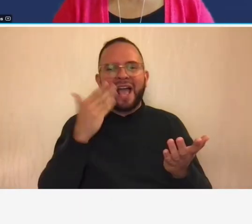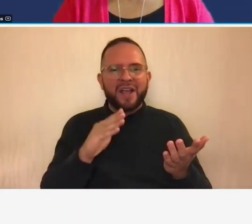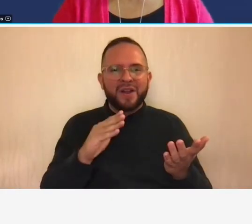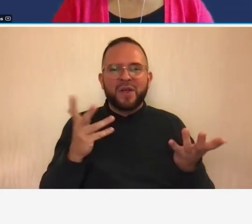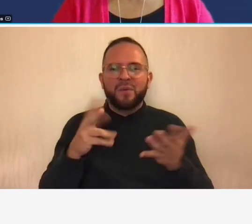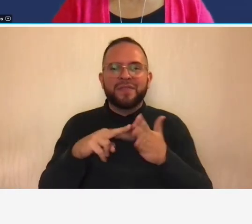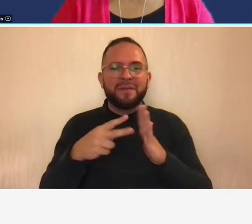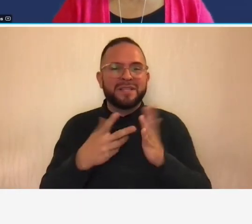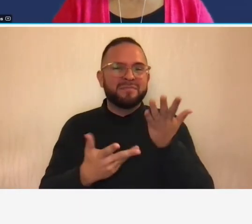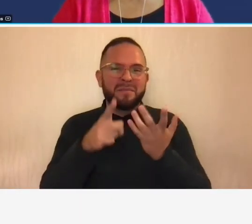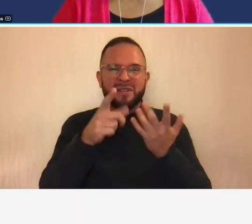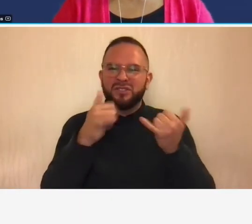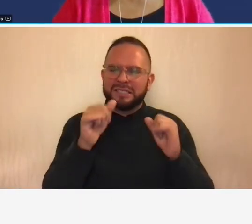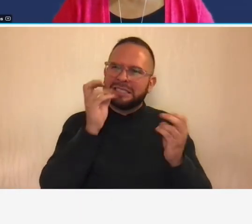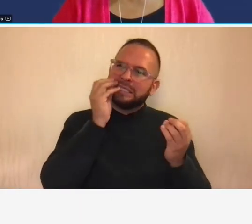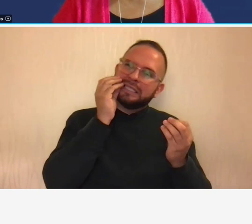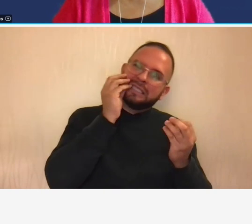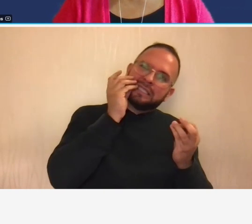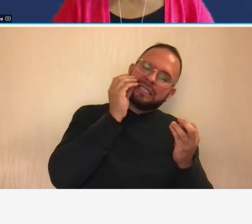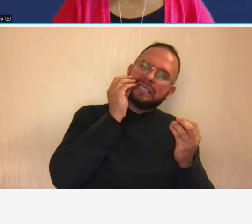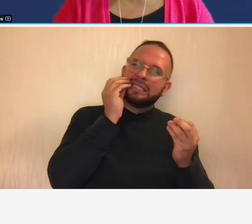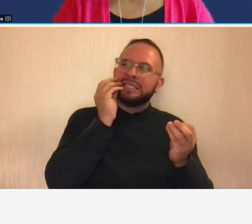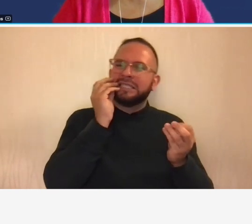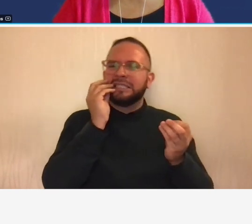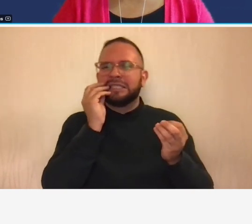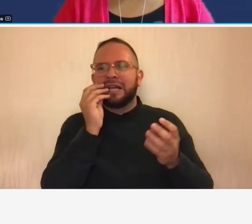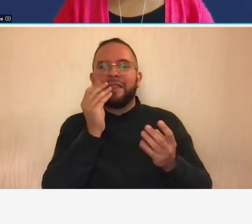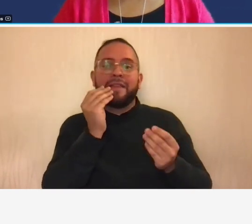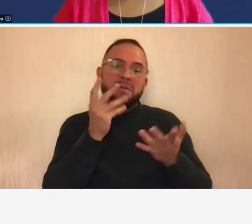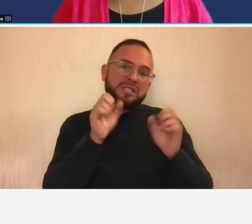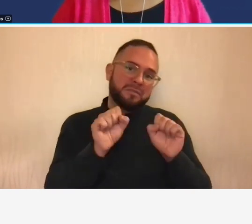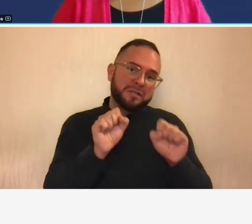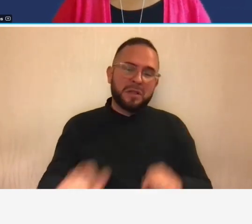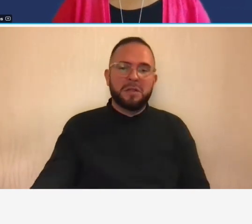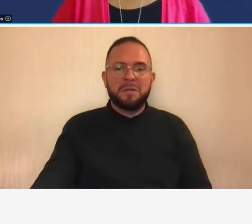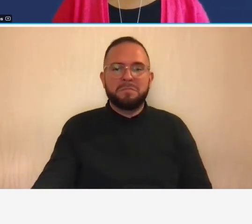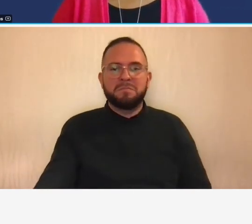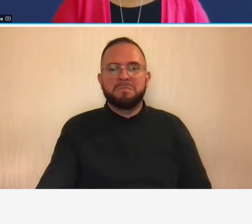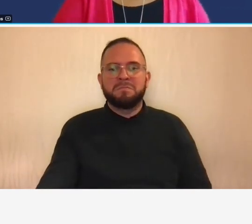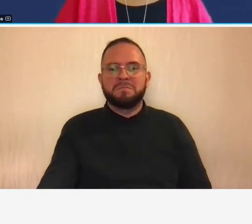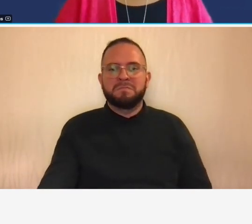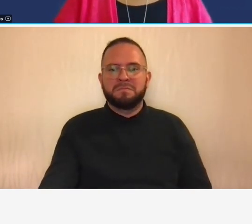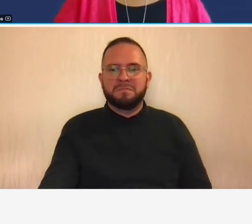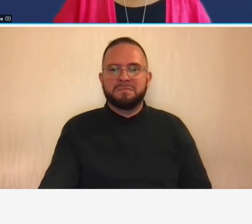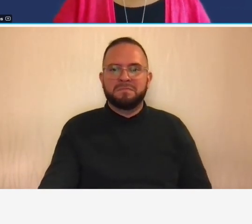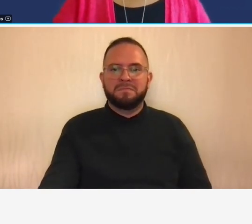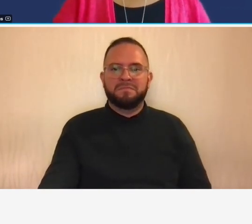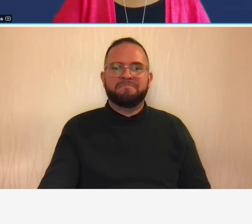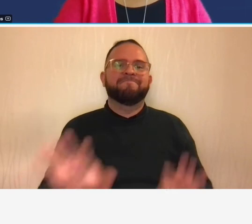maybe you're still considering and pondering the information so excellent okay so if you have um